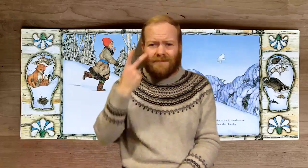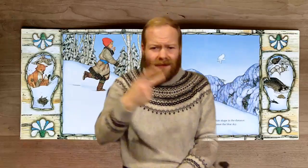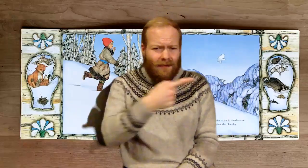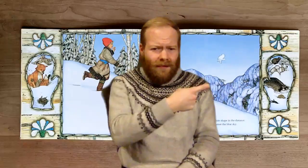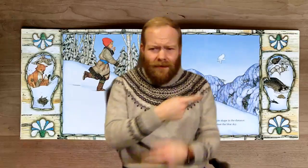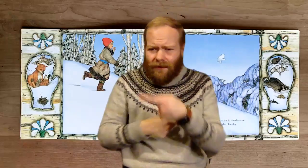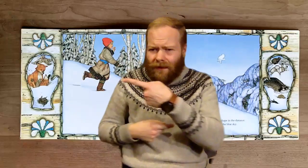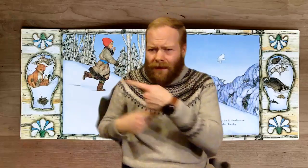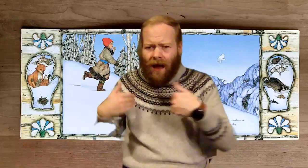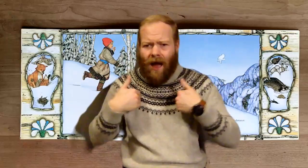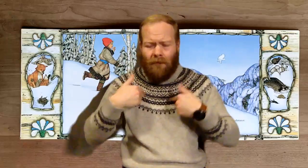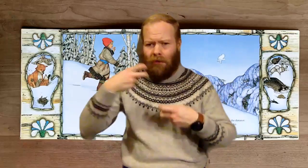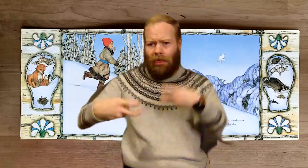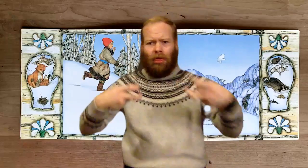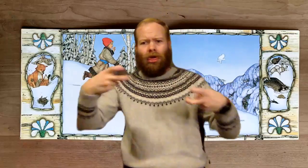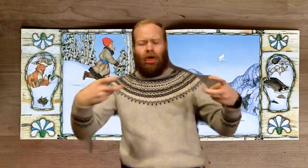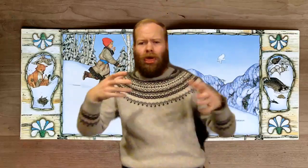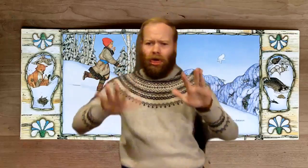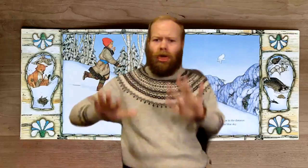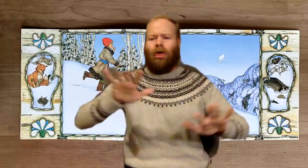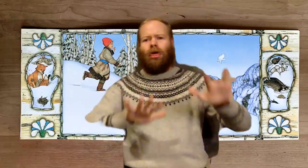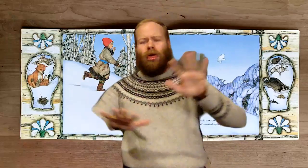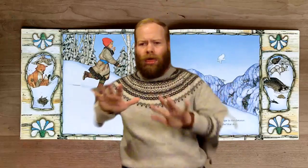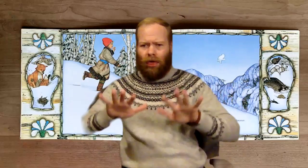The scattered animals are dazed and confused.